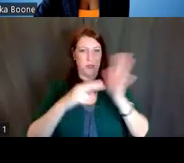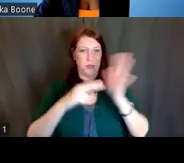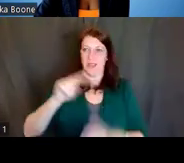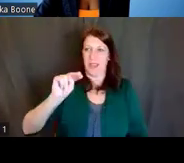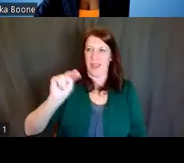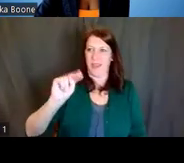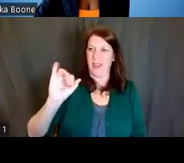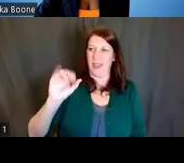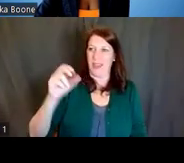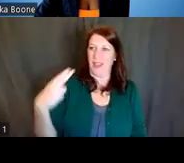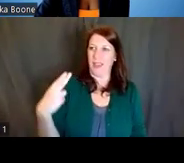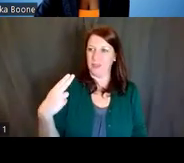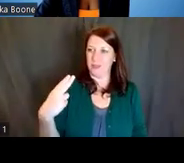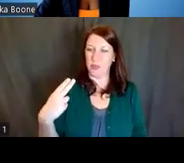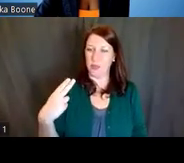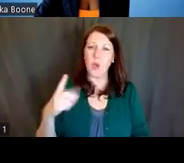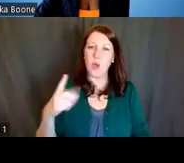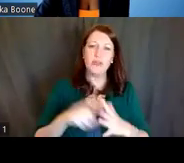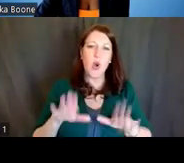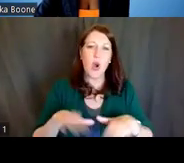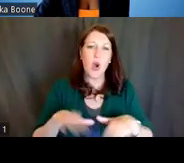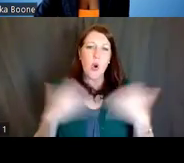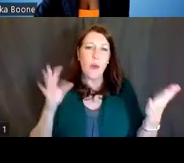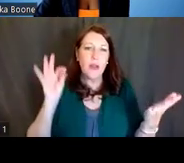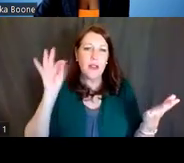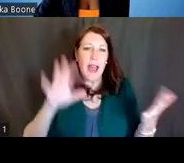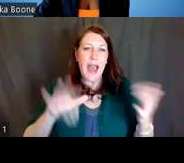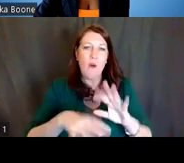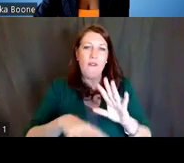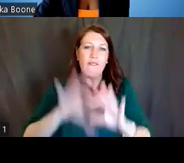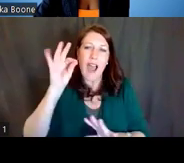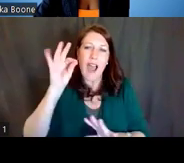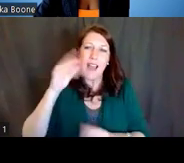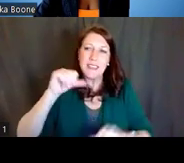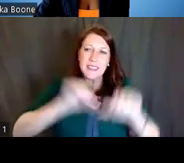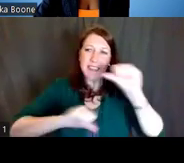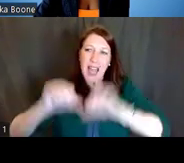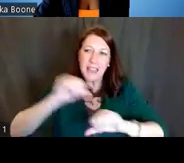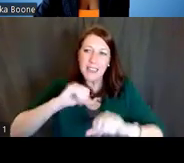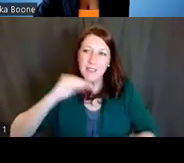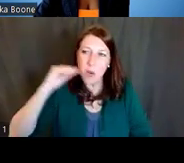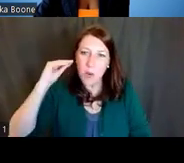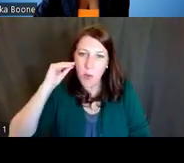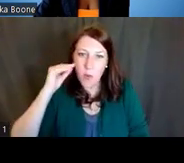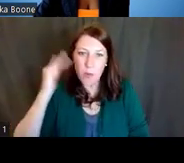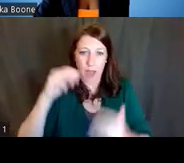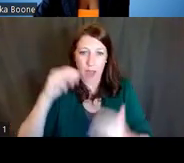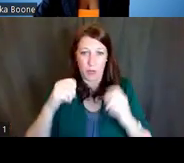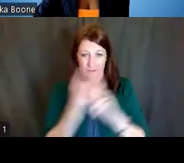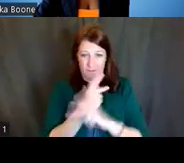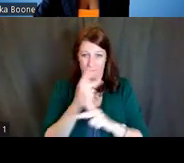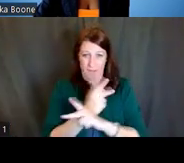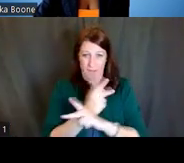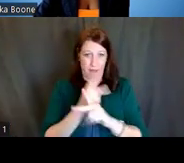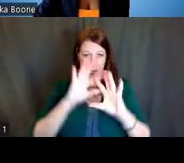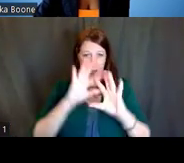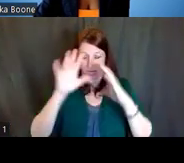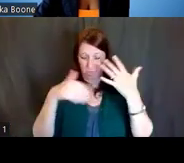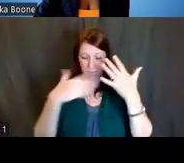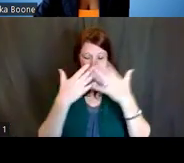on how to find a scientific home, and deciphering the NIH alphabet soup. This will be followed by discussion of things